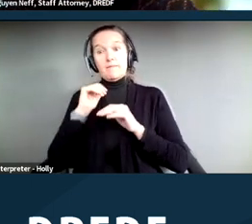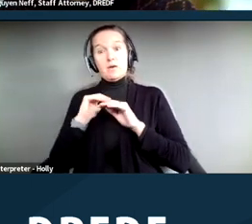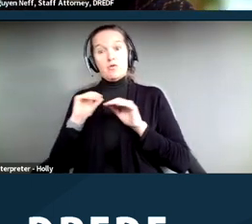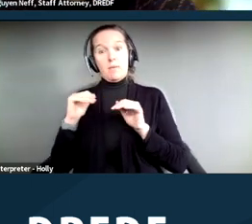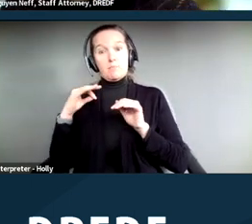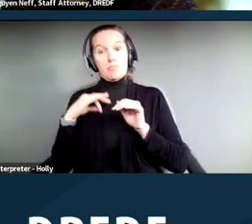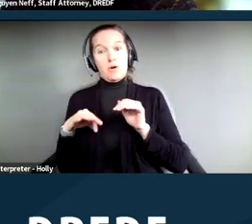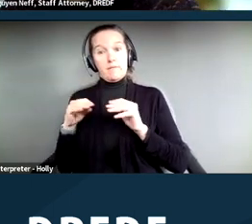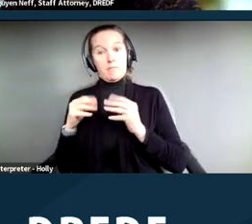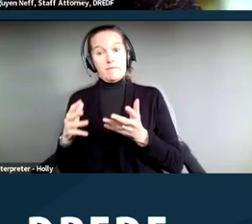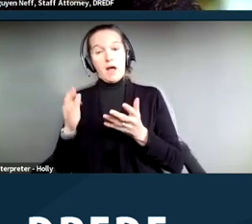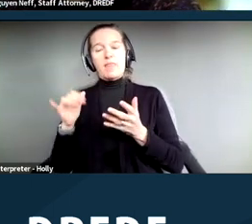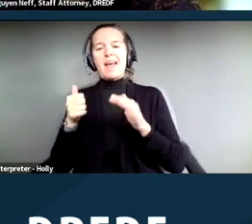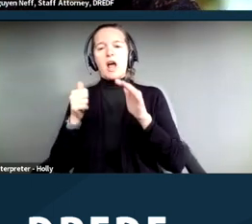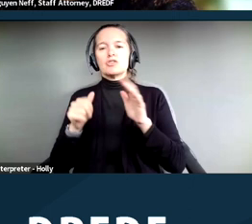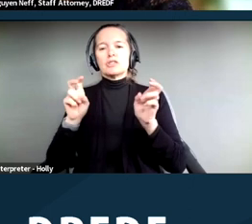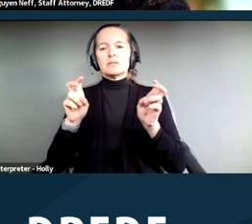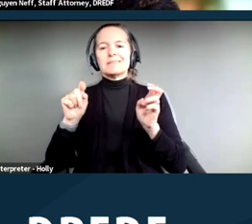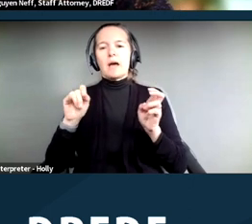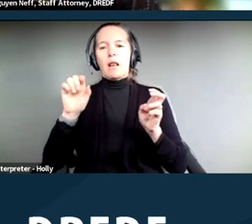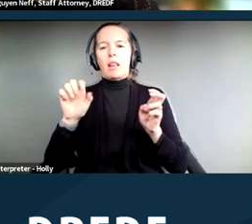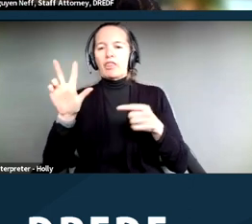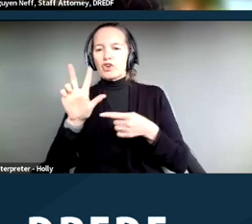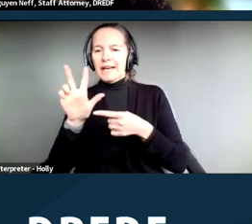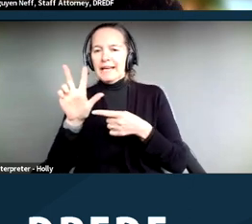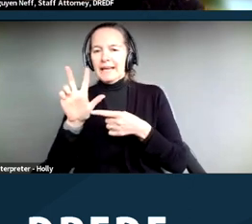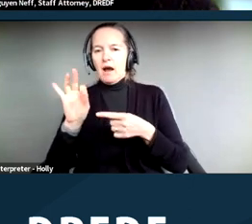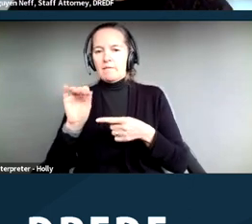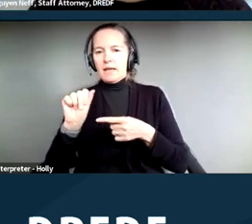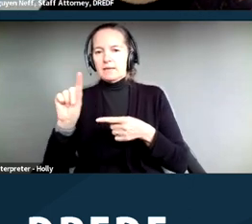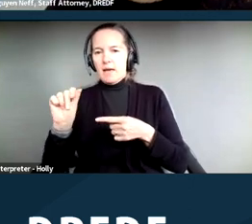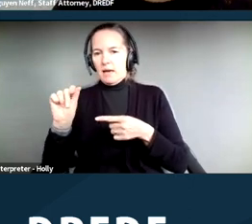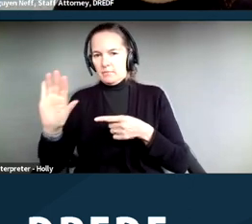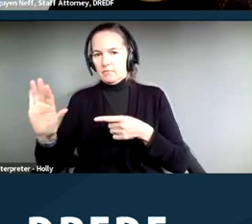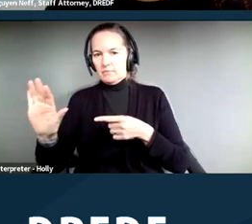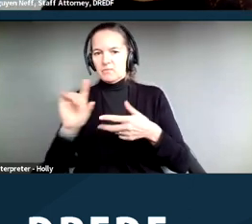that would come under Title III of the ADA, but generally they're still required